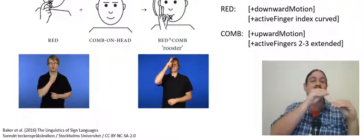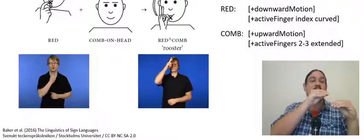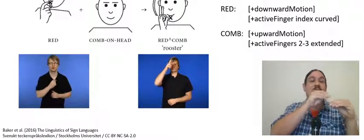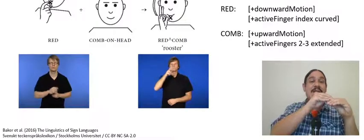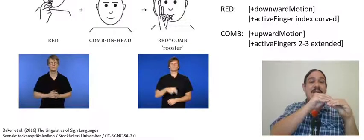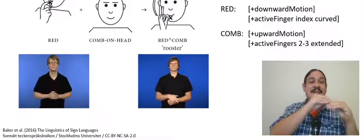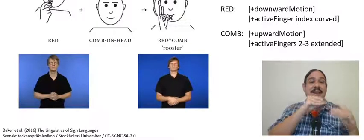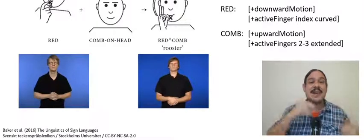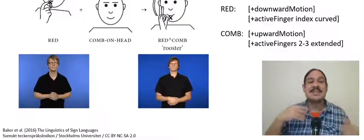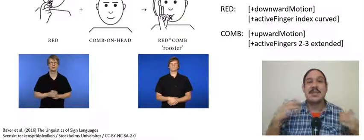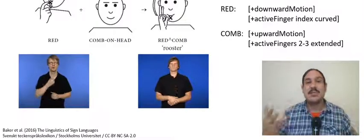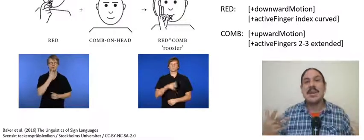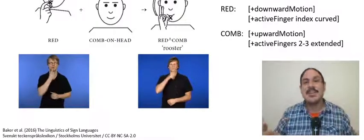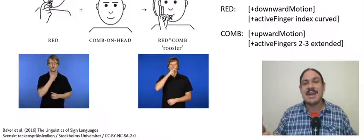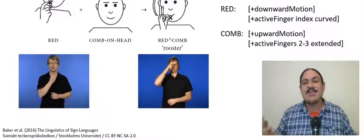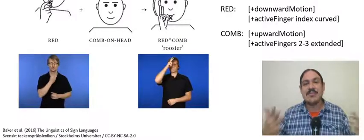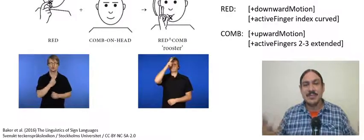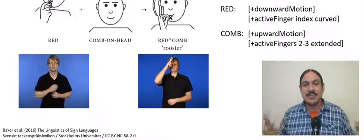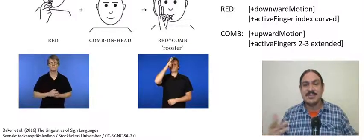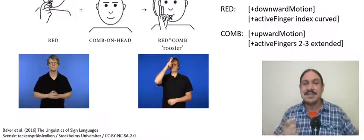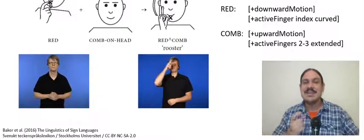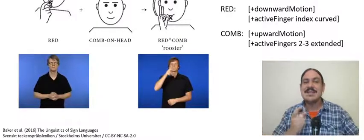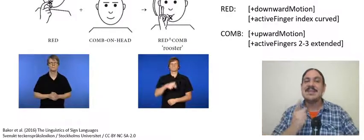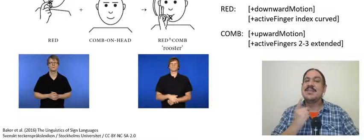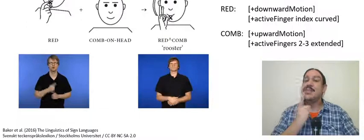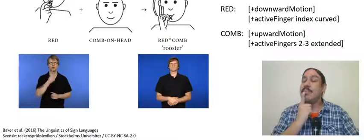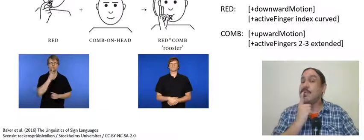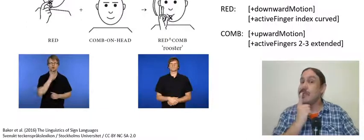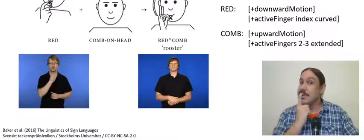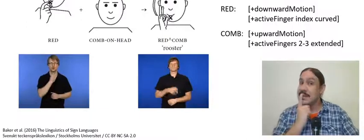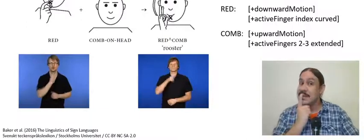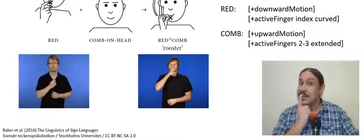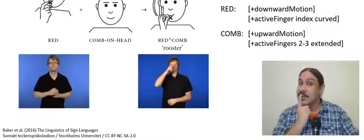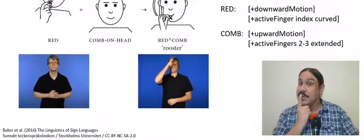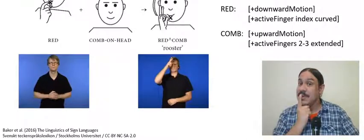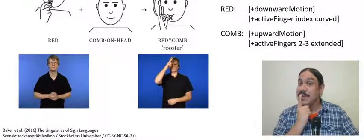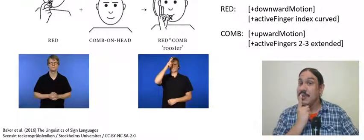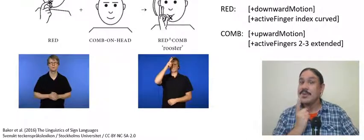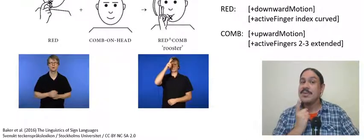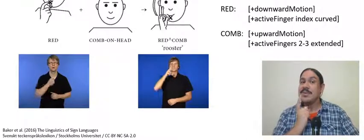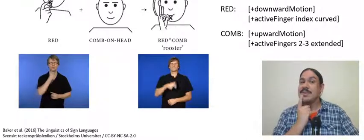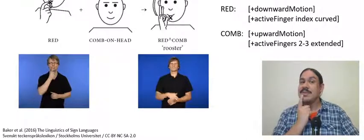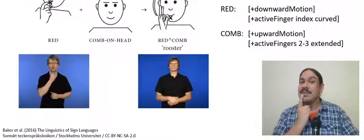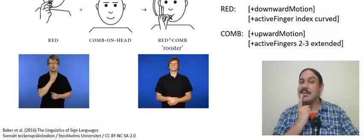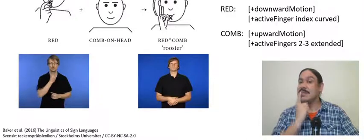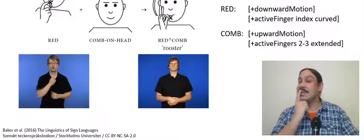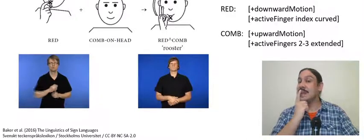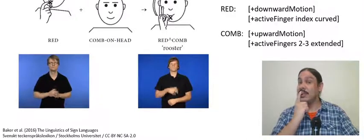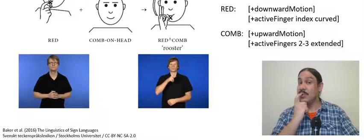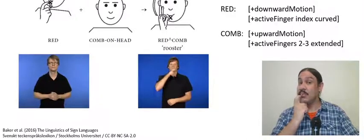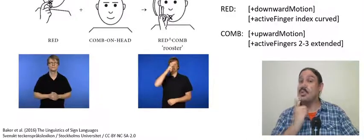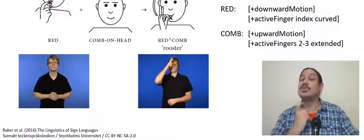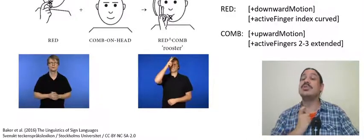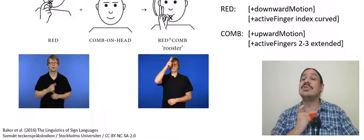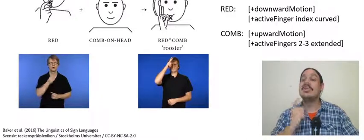the last two ones are lost and what we get is the features of comb